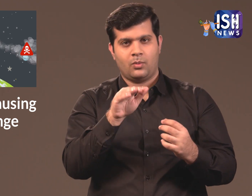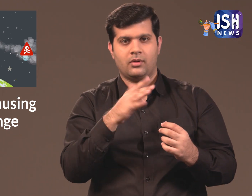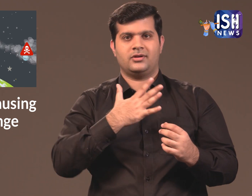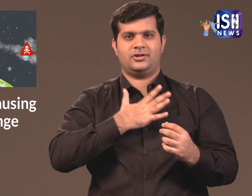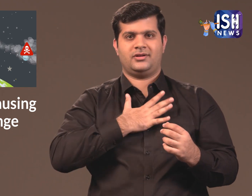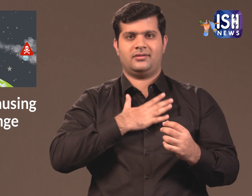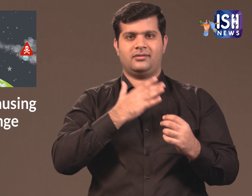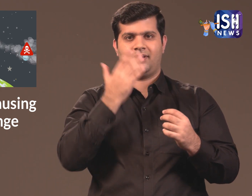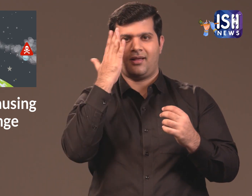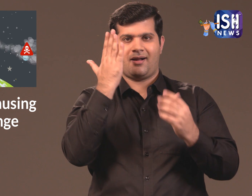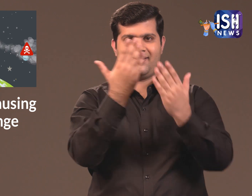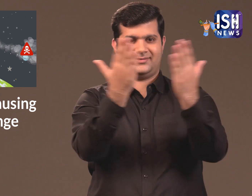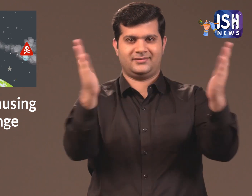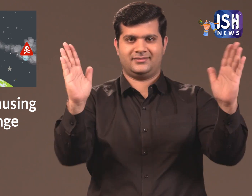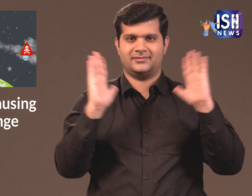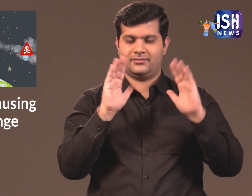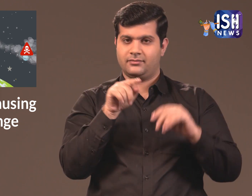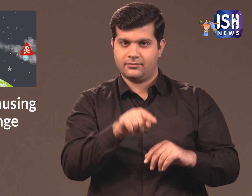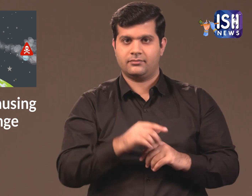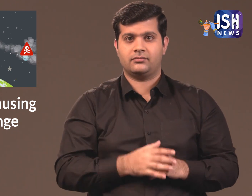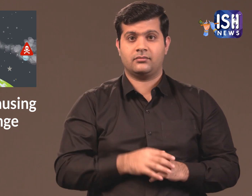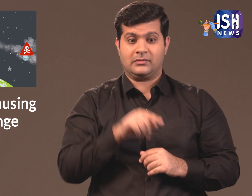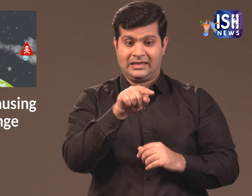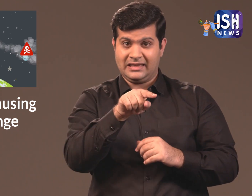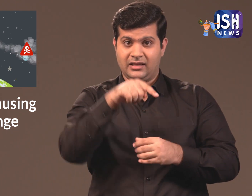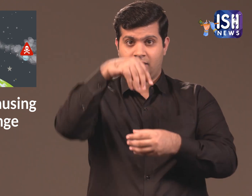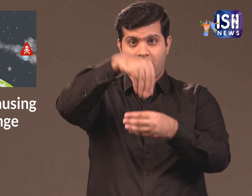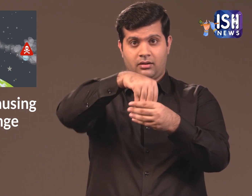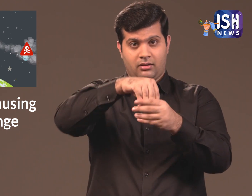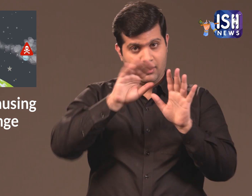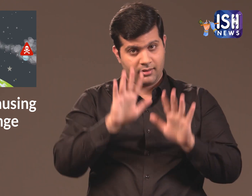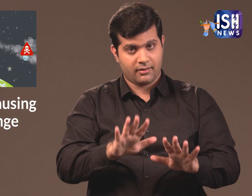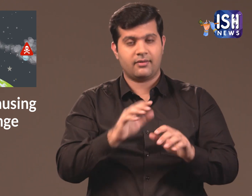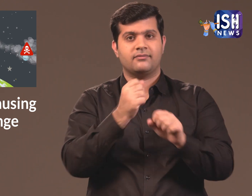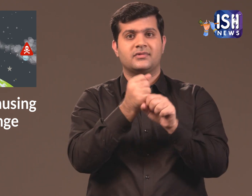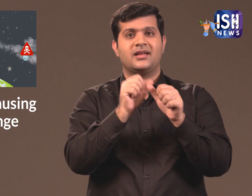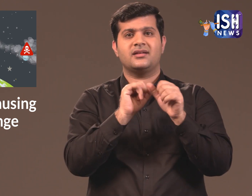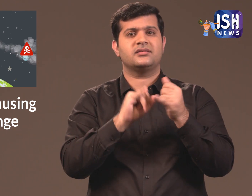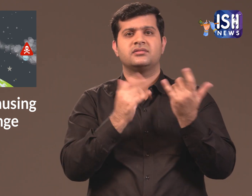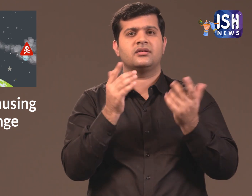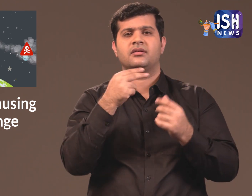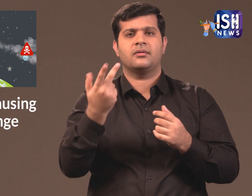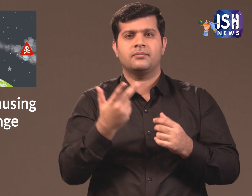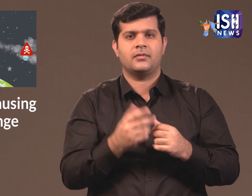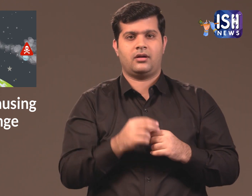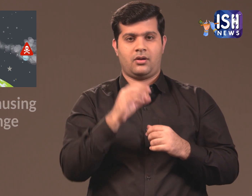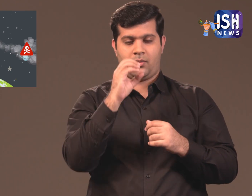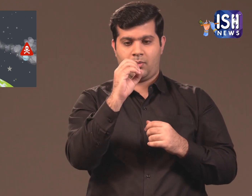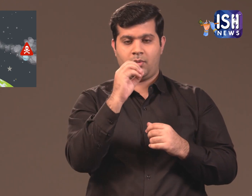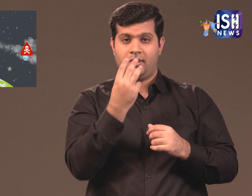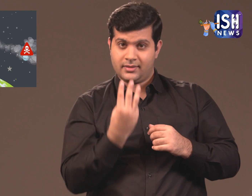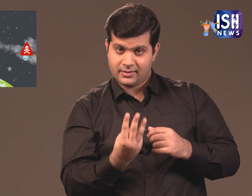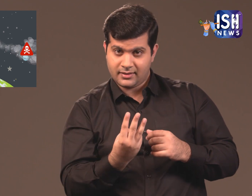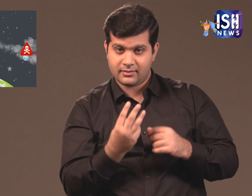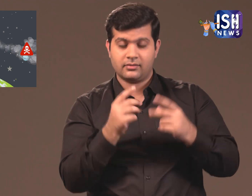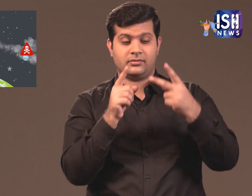This is how a Greenhouse works. Inside the Greenhouse there are gases. The names of the gases are O3-Ozone,